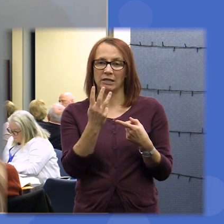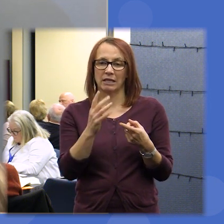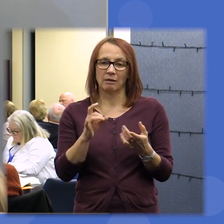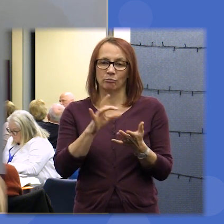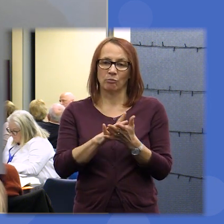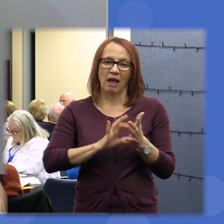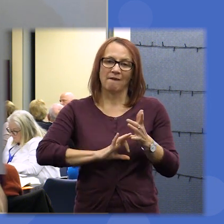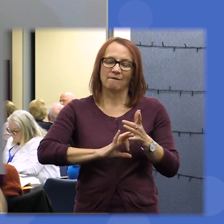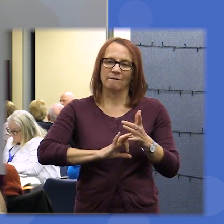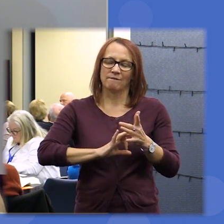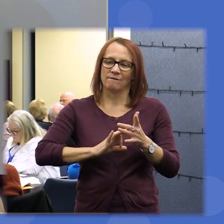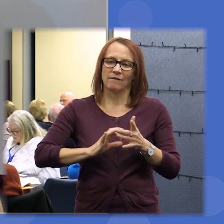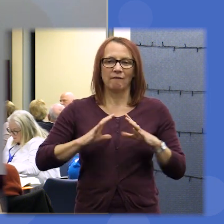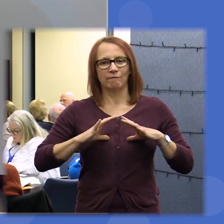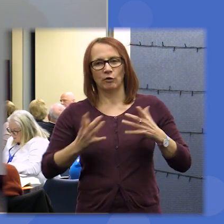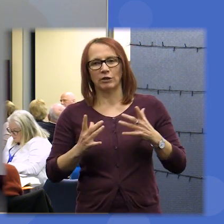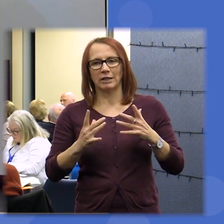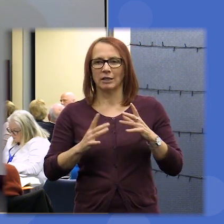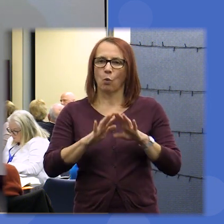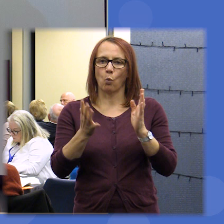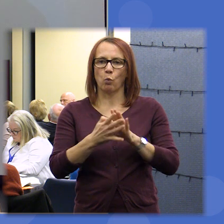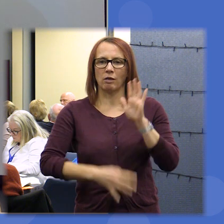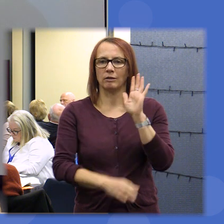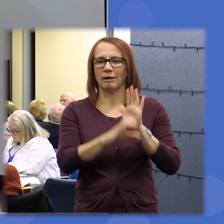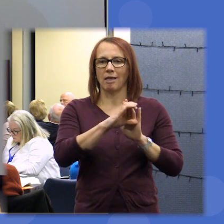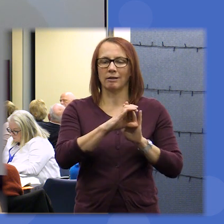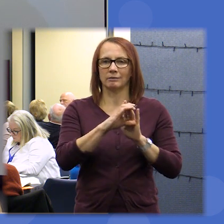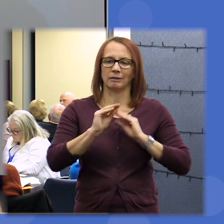world-class education for all our second priority was number two invest in and